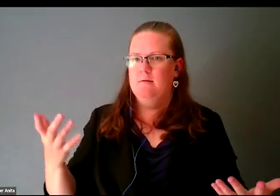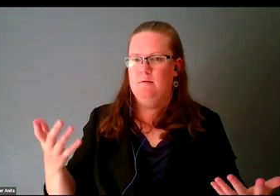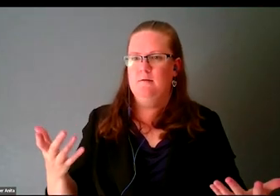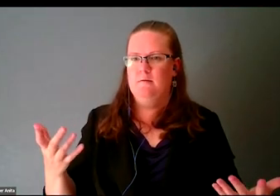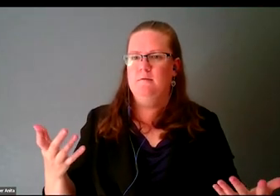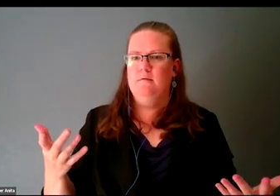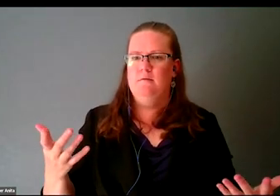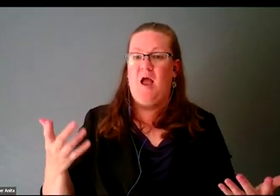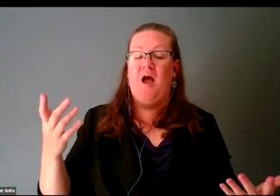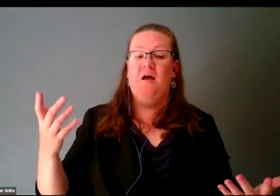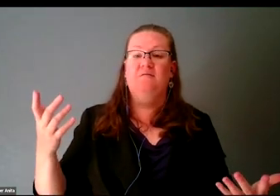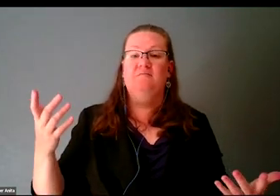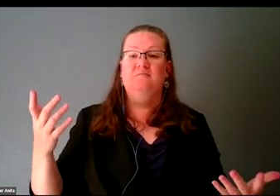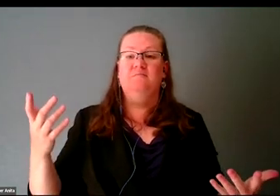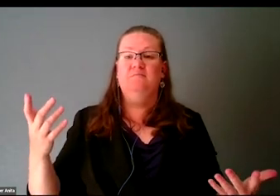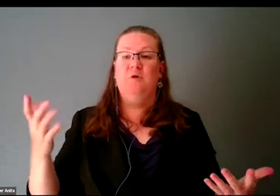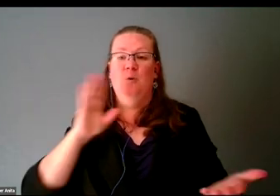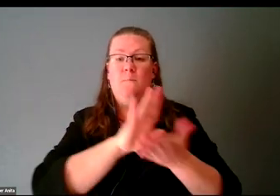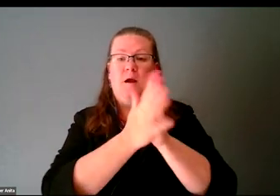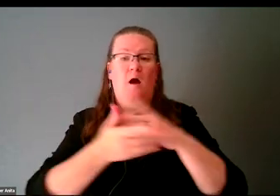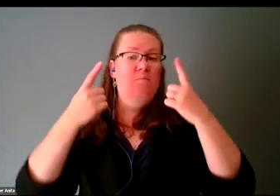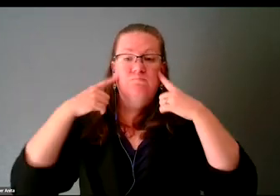the fricking brave, bold, and authentic.